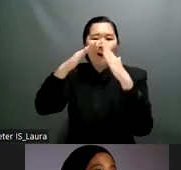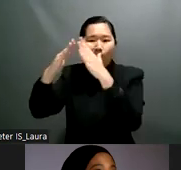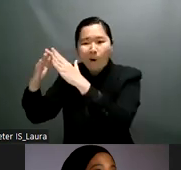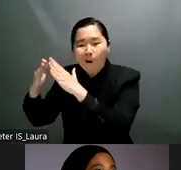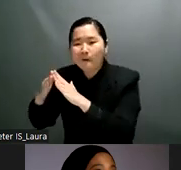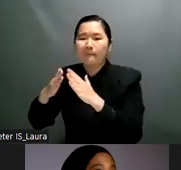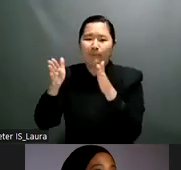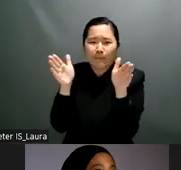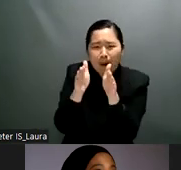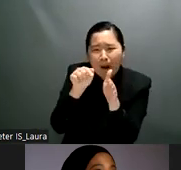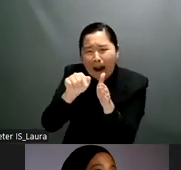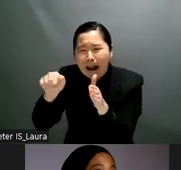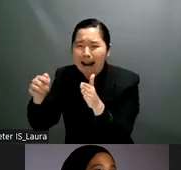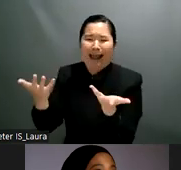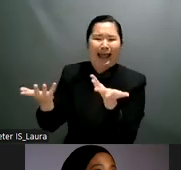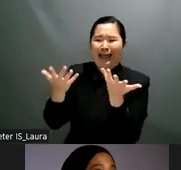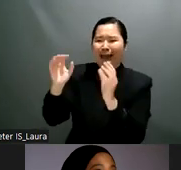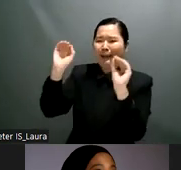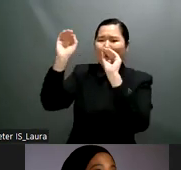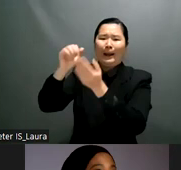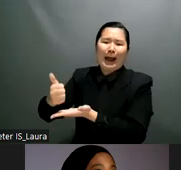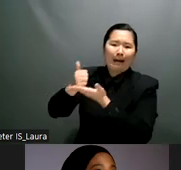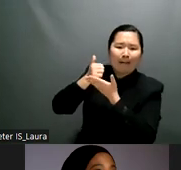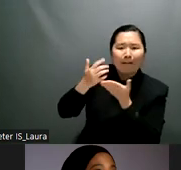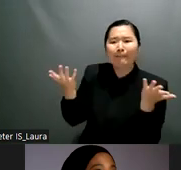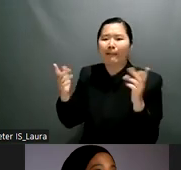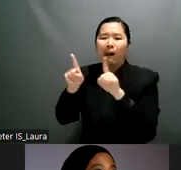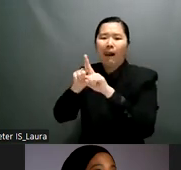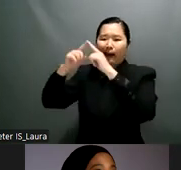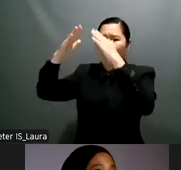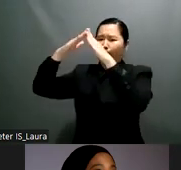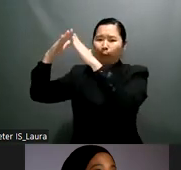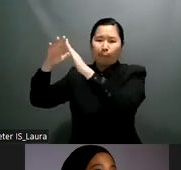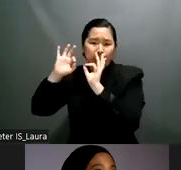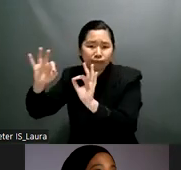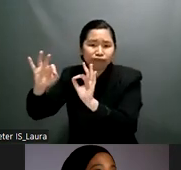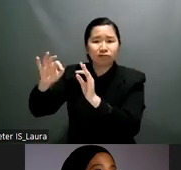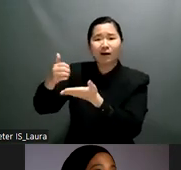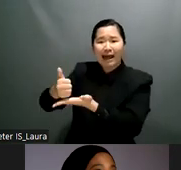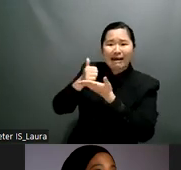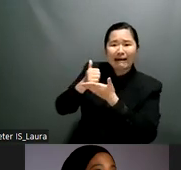from ukrainia to go to the neighbor countries and they push many of them to go themselves or guided